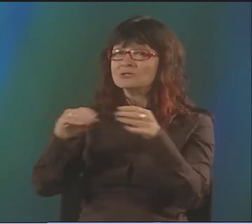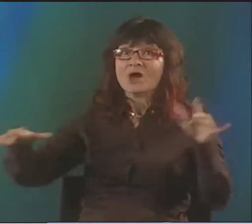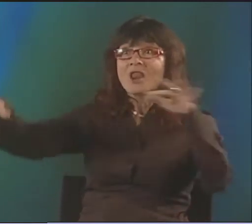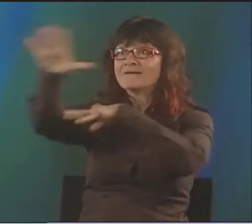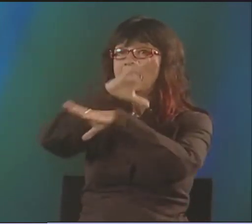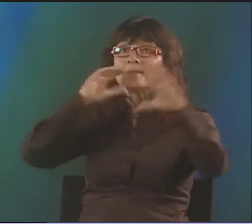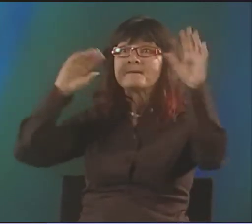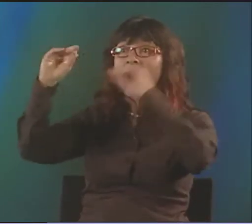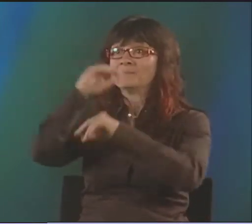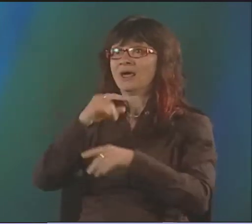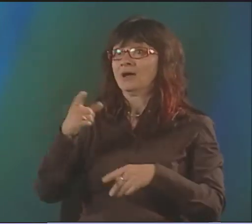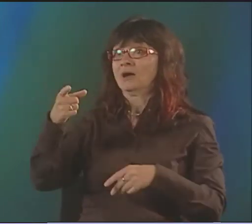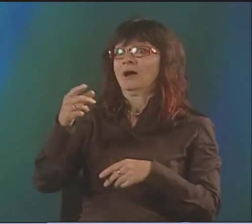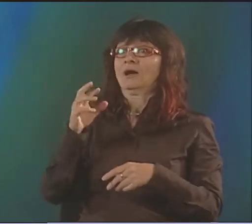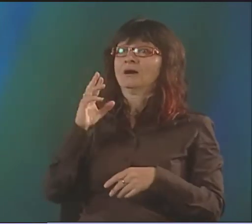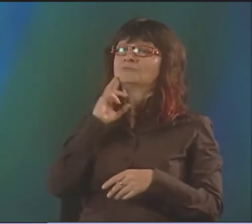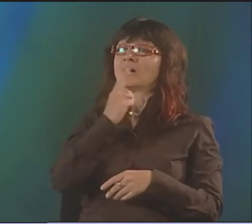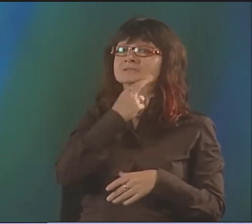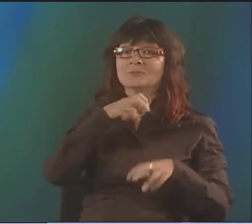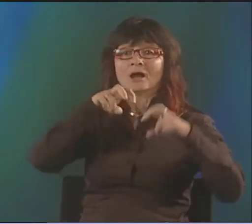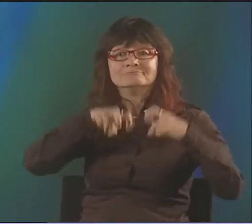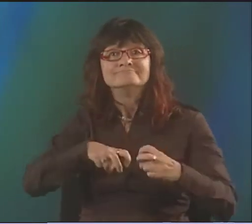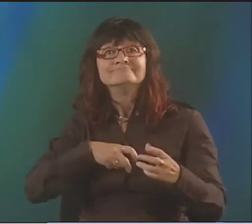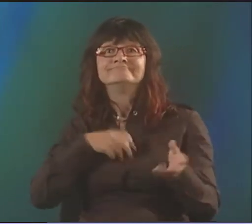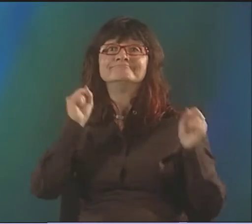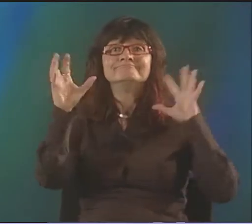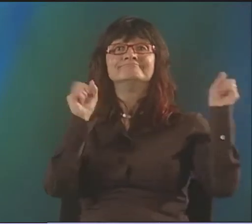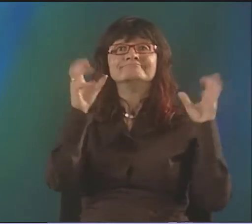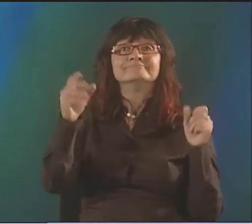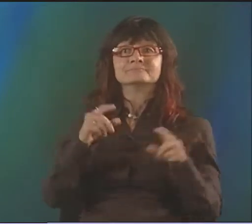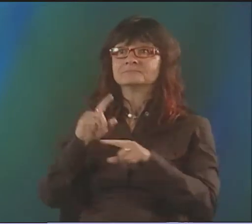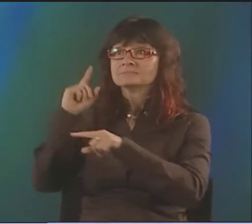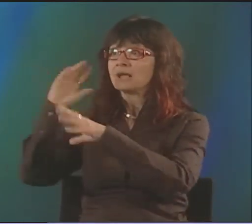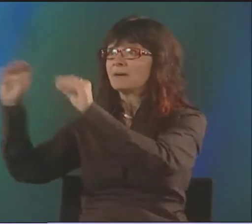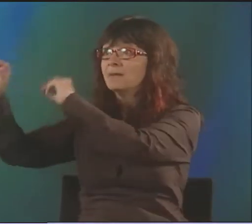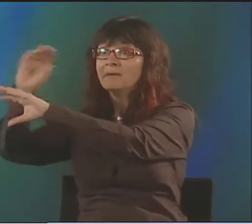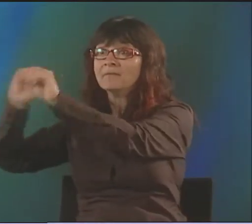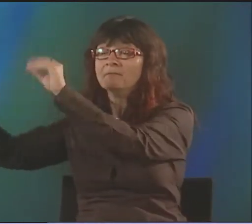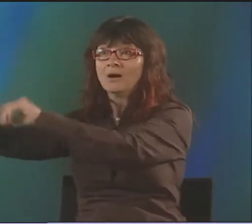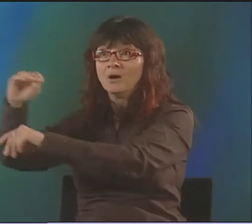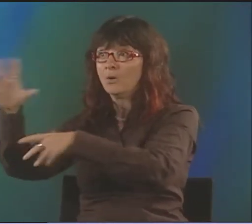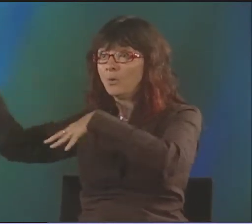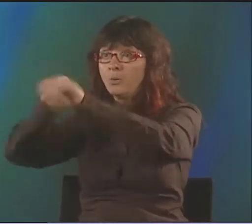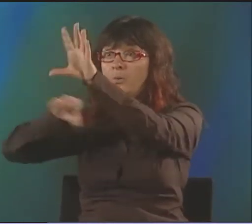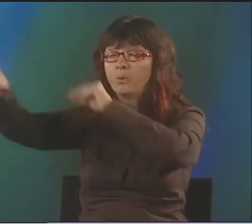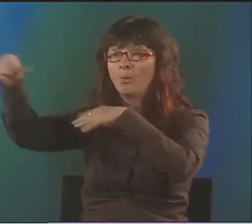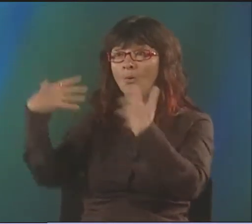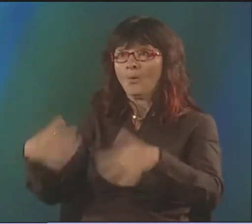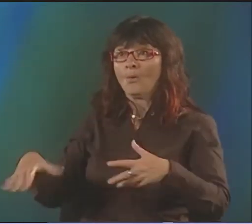NOW, IN MY TIME, I NEVER HEARD ANYTHING ABOUT THESE SORTS OF THINGS. THERE WAS NO TV. THERE WAS NO RADIO.